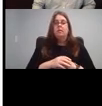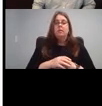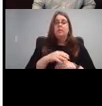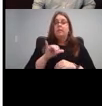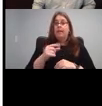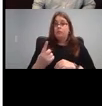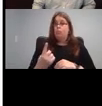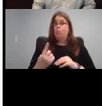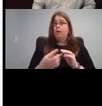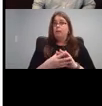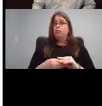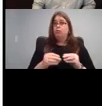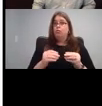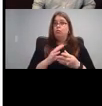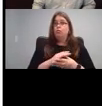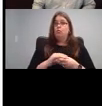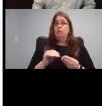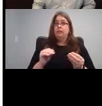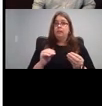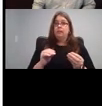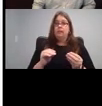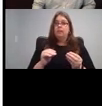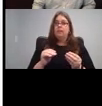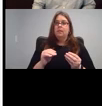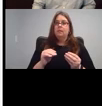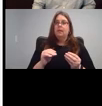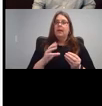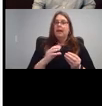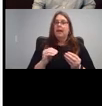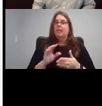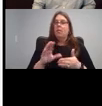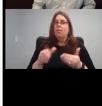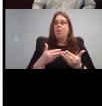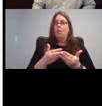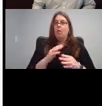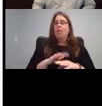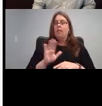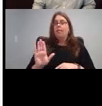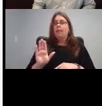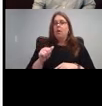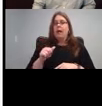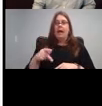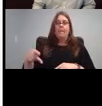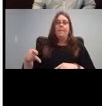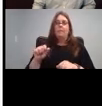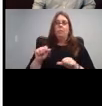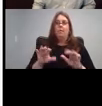And it's on it. I believe these stories are all on their app, which you can find here. So for Monday,